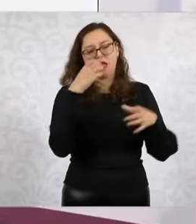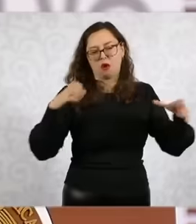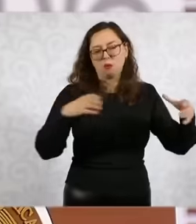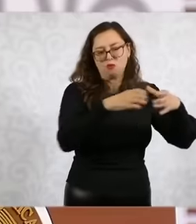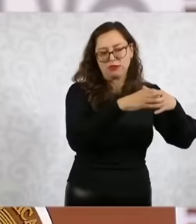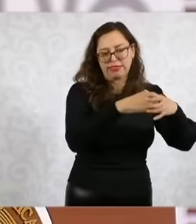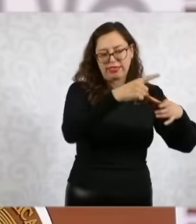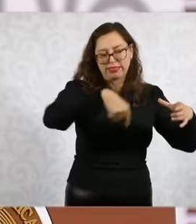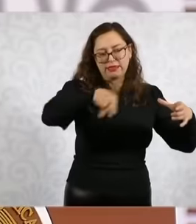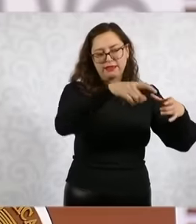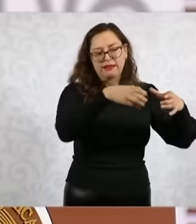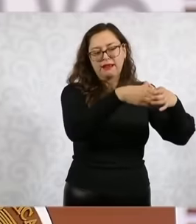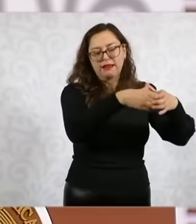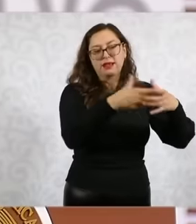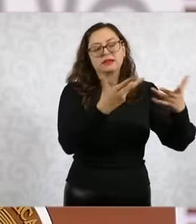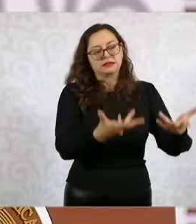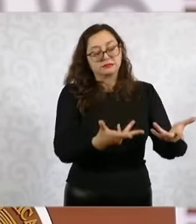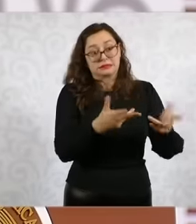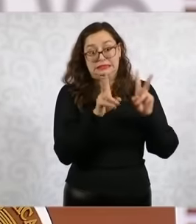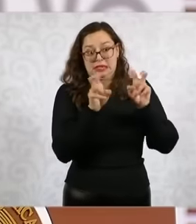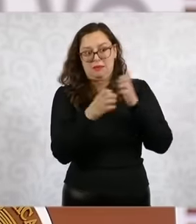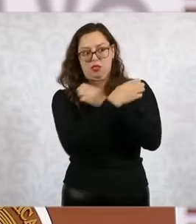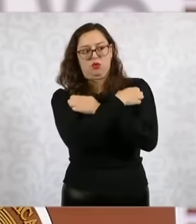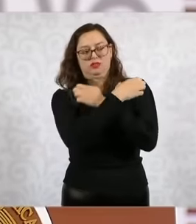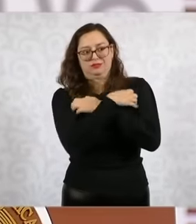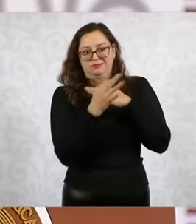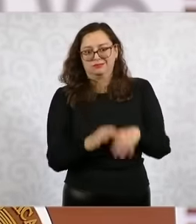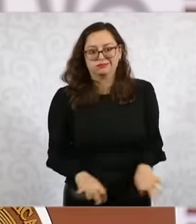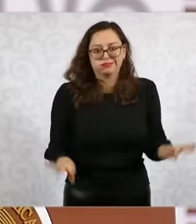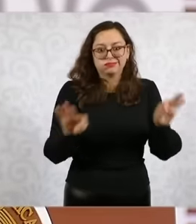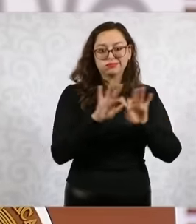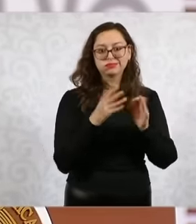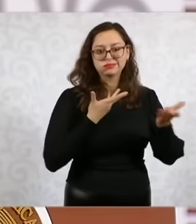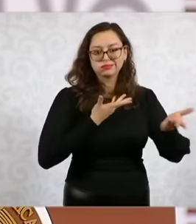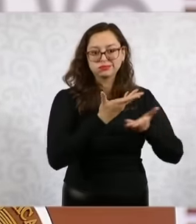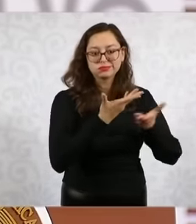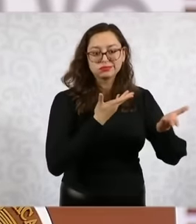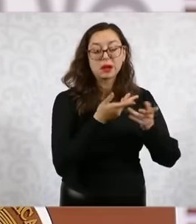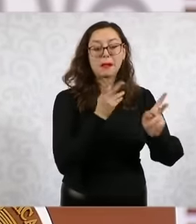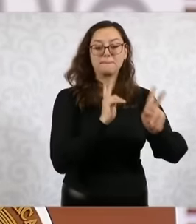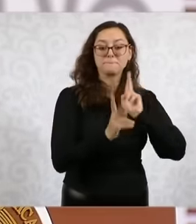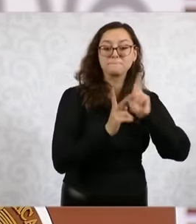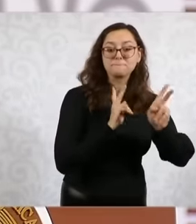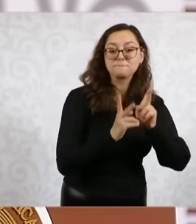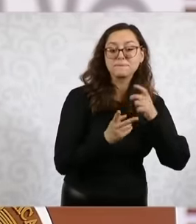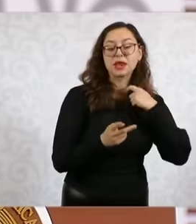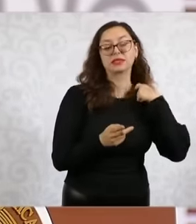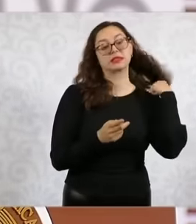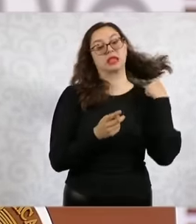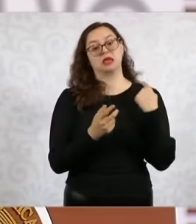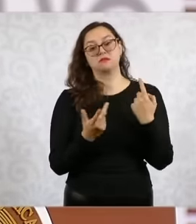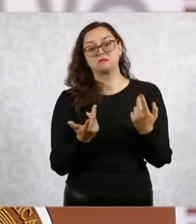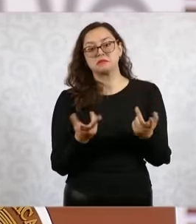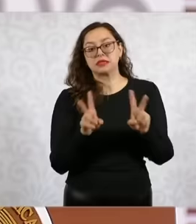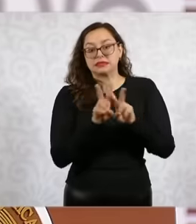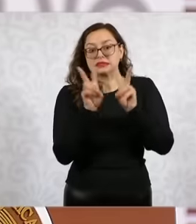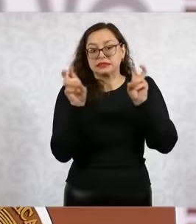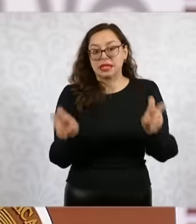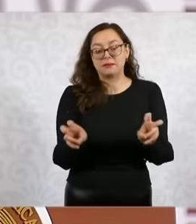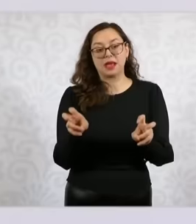a lot about the importance of education. No, let's not talk about the relationship between Mexico and